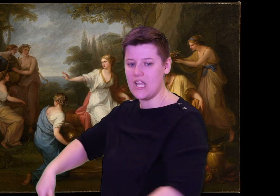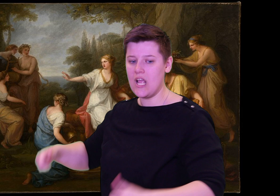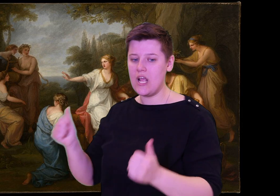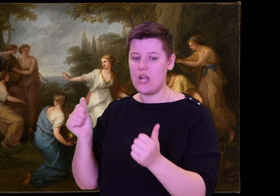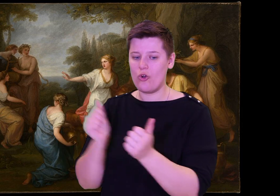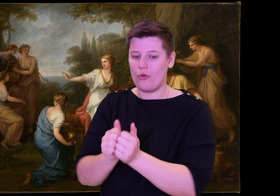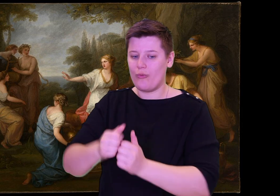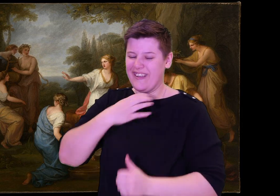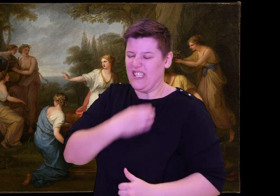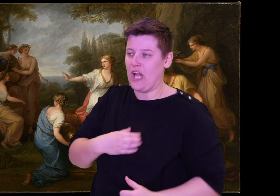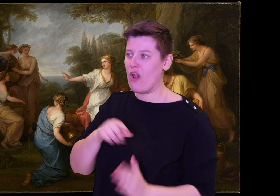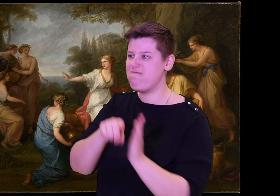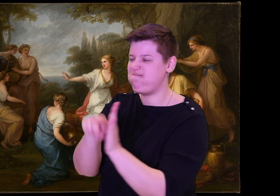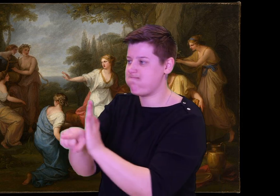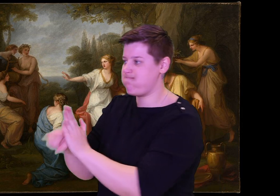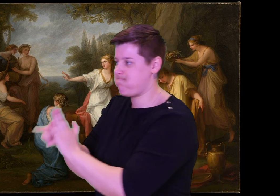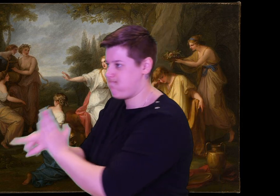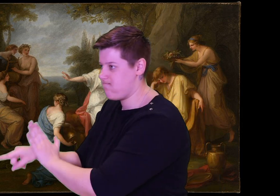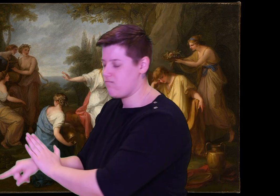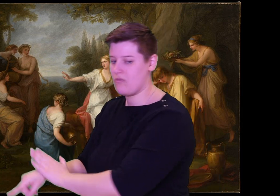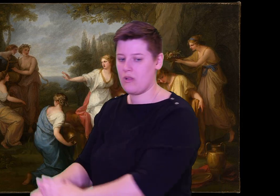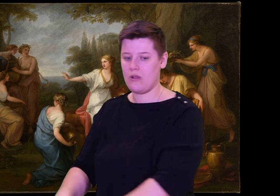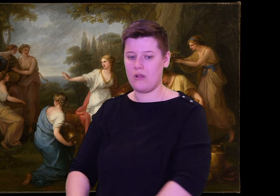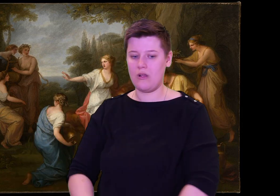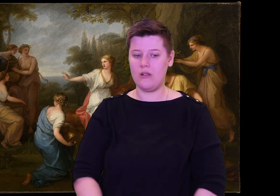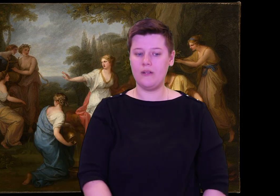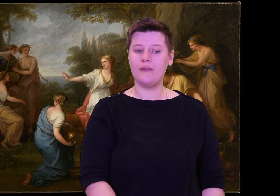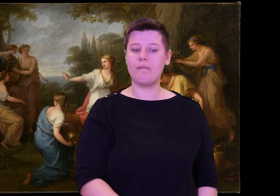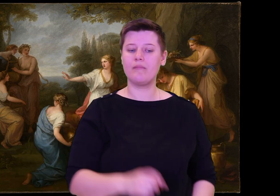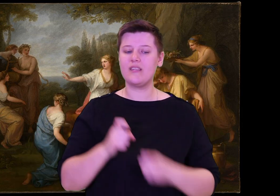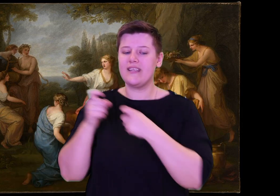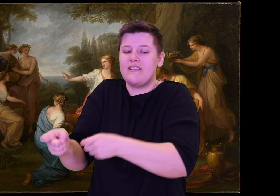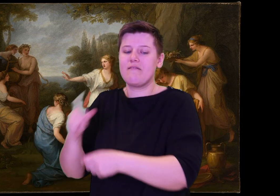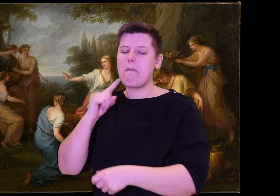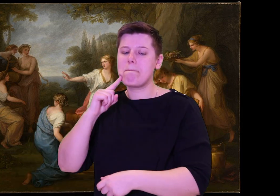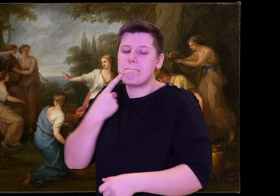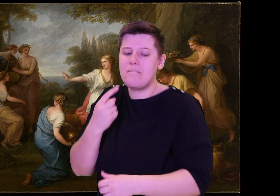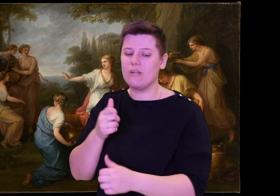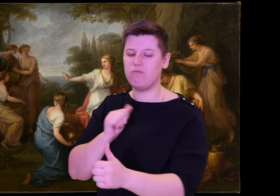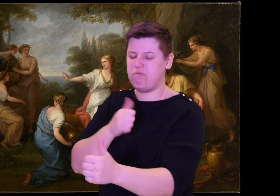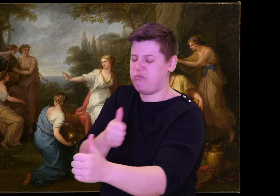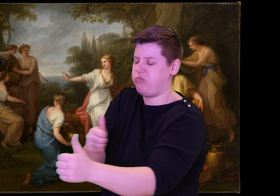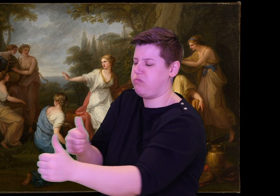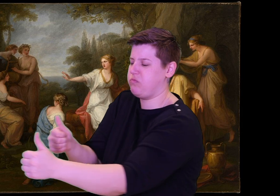If only he would come down here now and stand right at the gates, with two spears